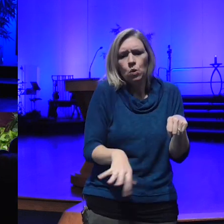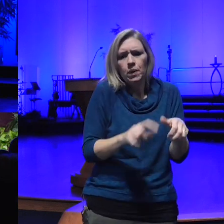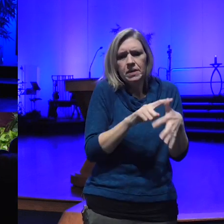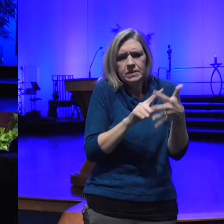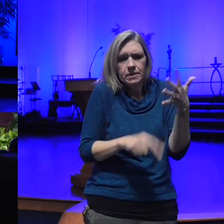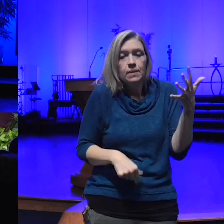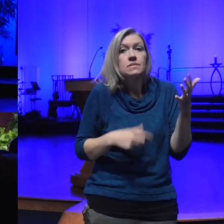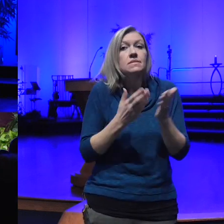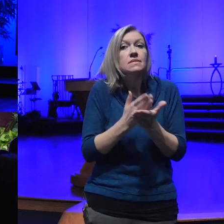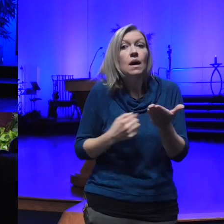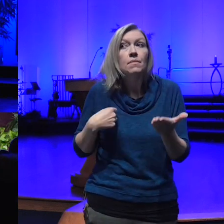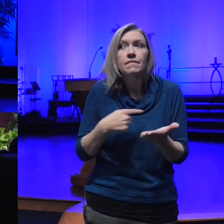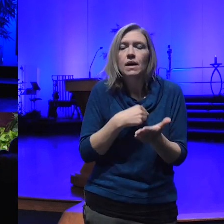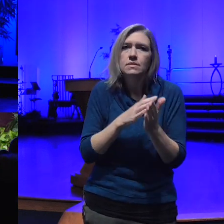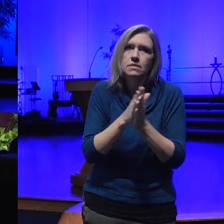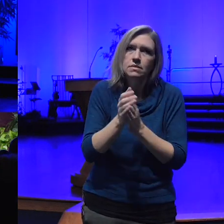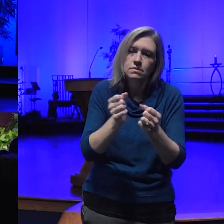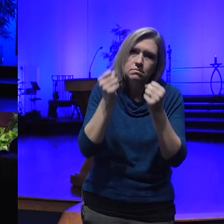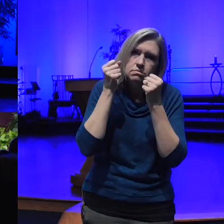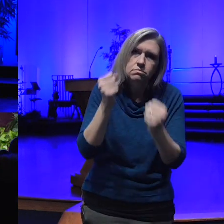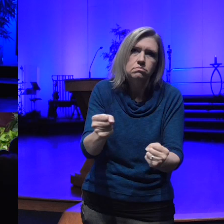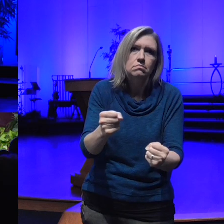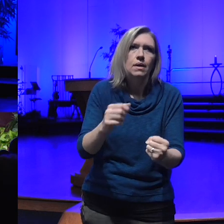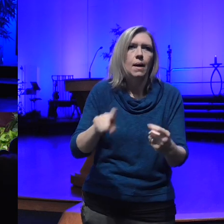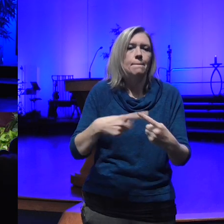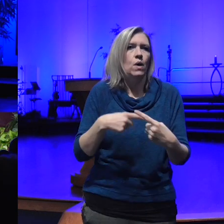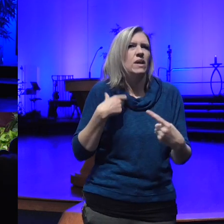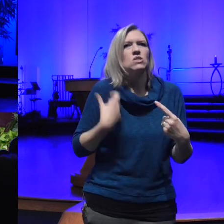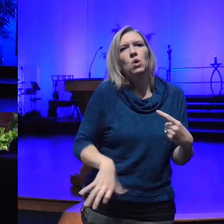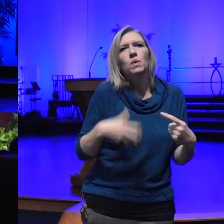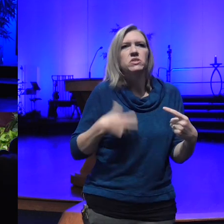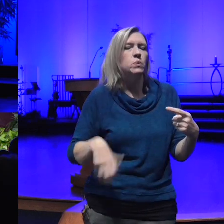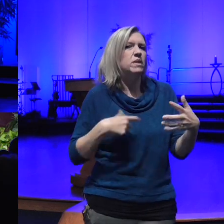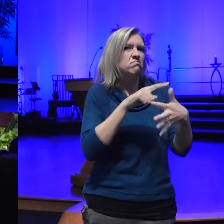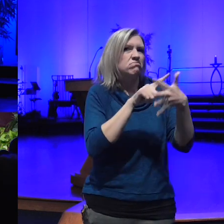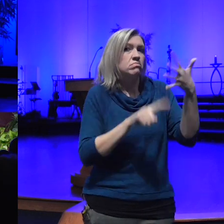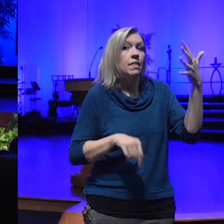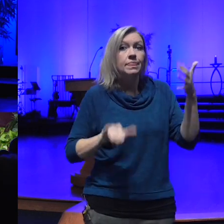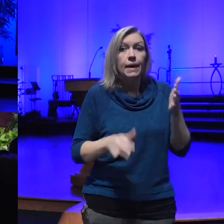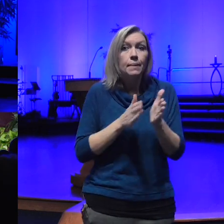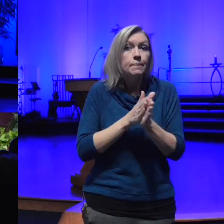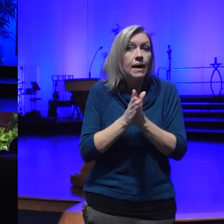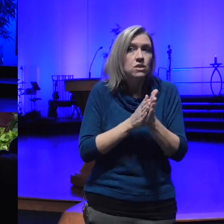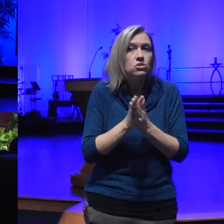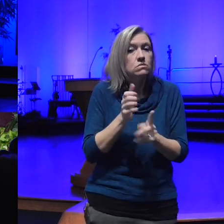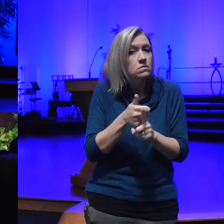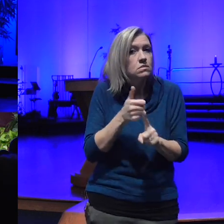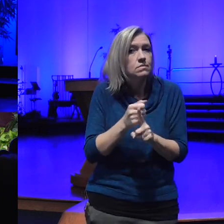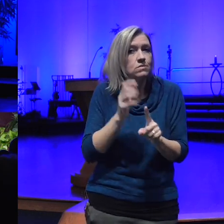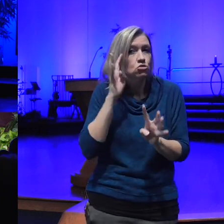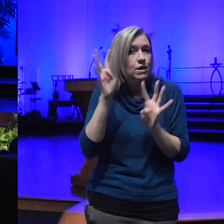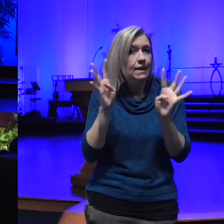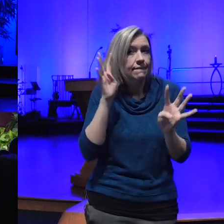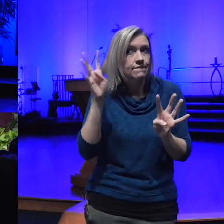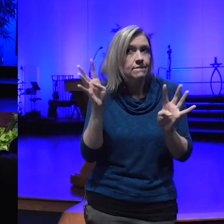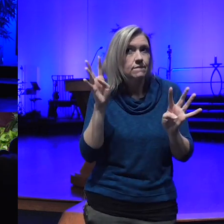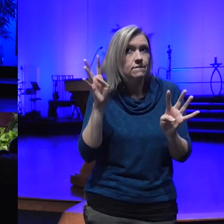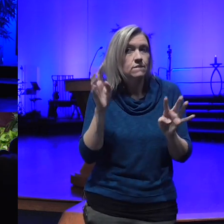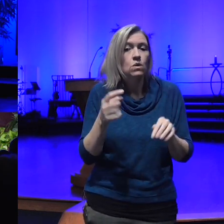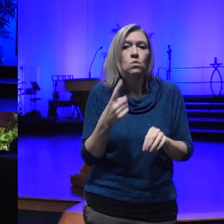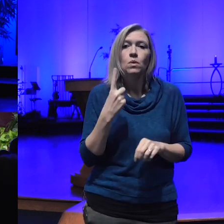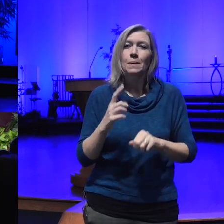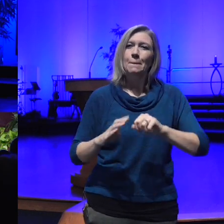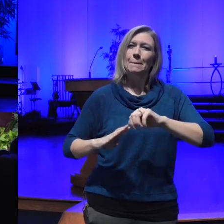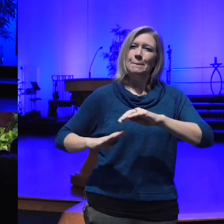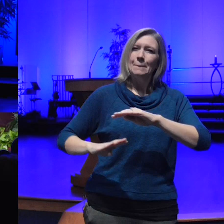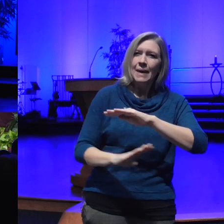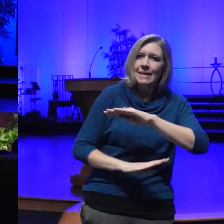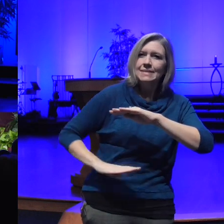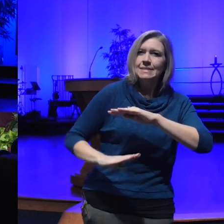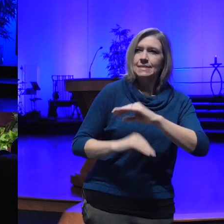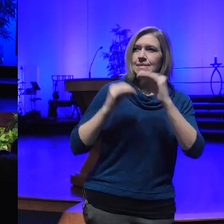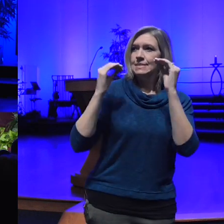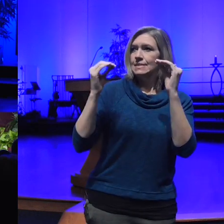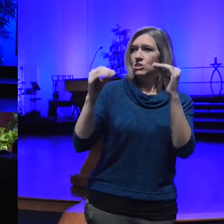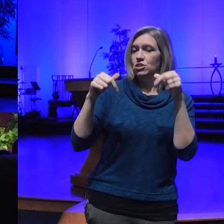want aren't we that passion is very creative one of the basic teachings here in our community is if